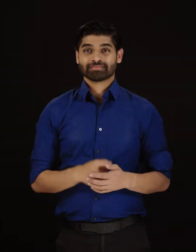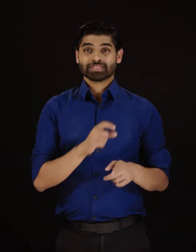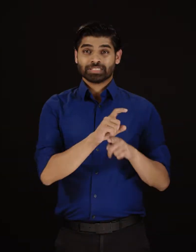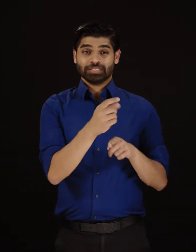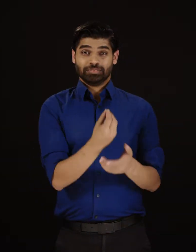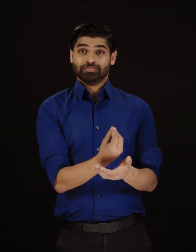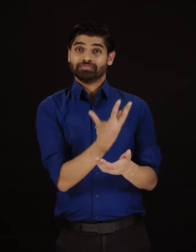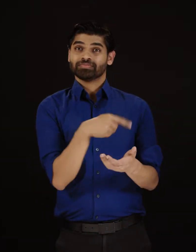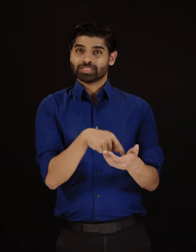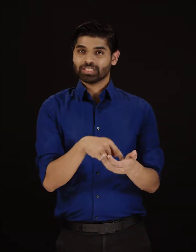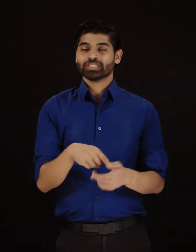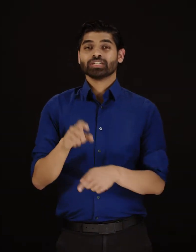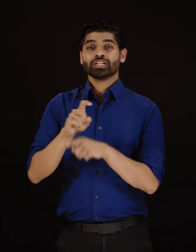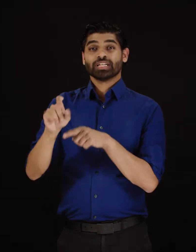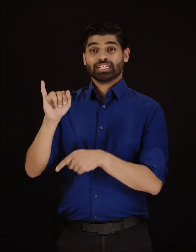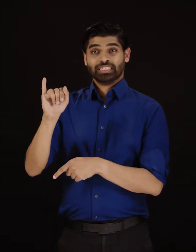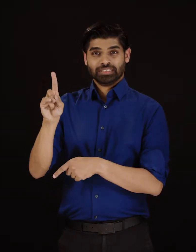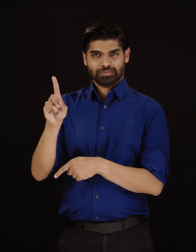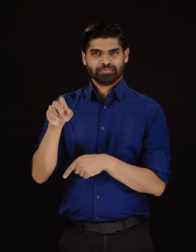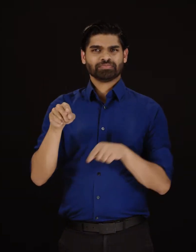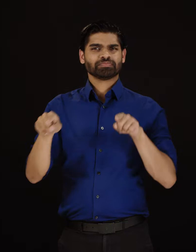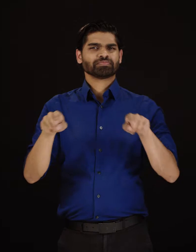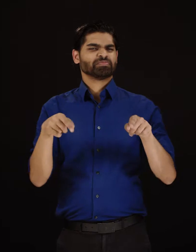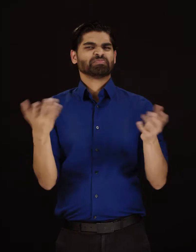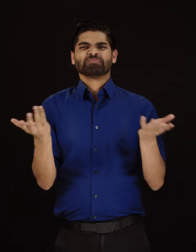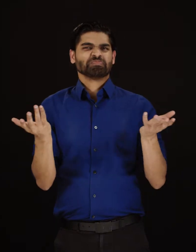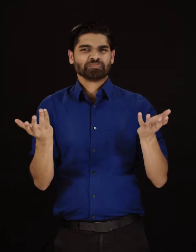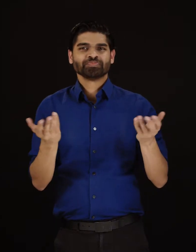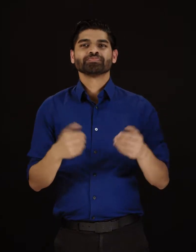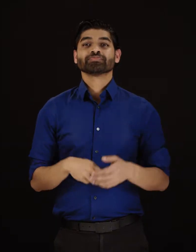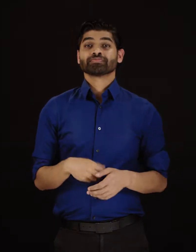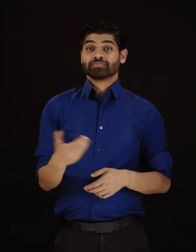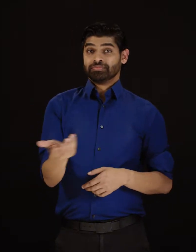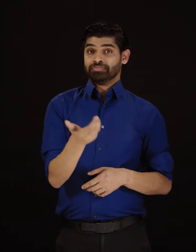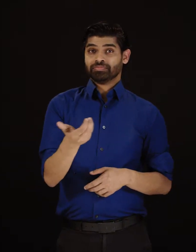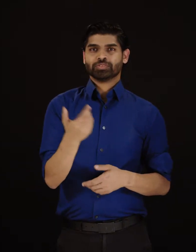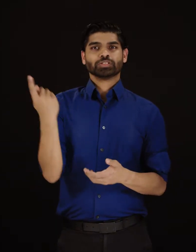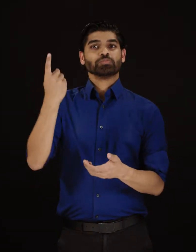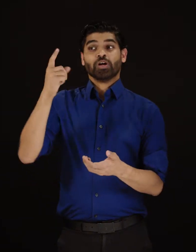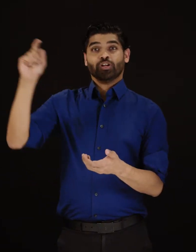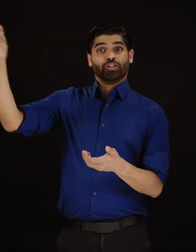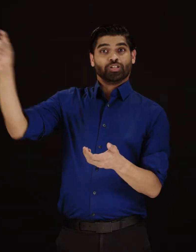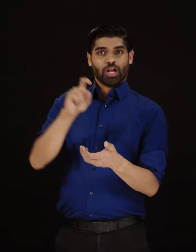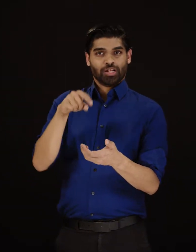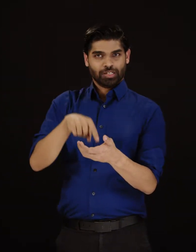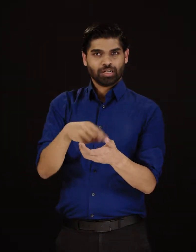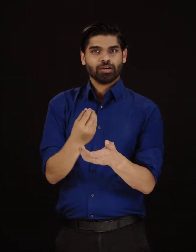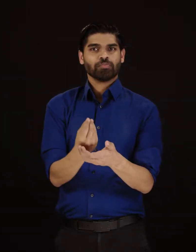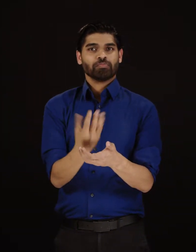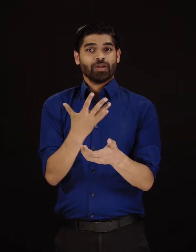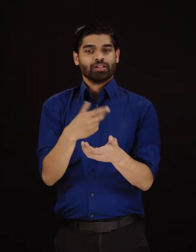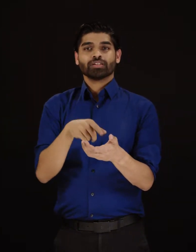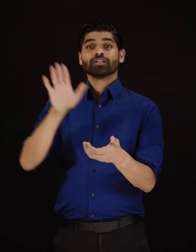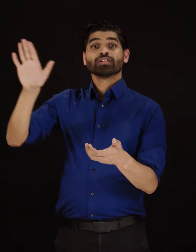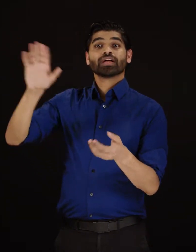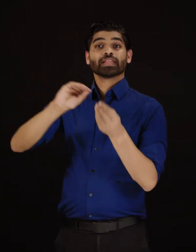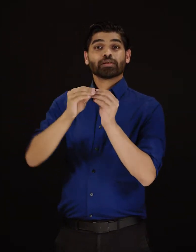Call Display or Caller ID shows the caller's number on a wireless phone's display screen.